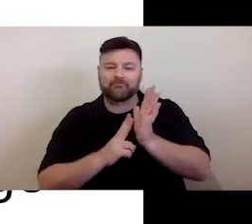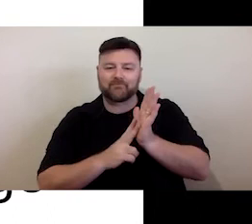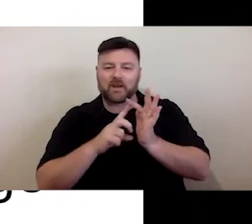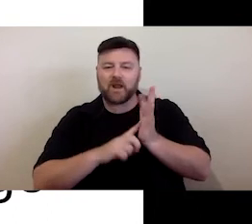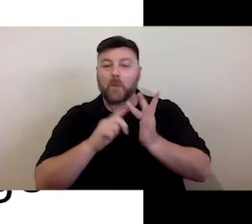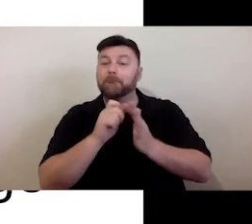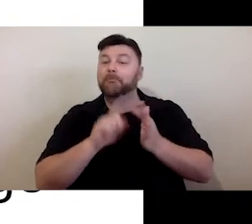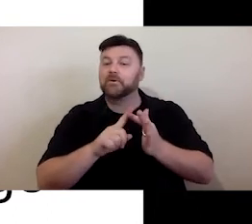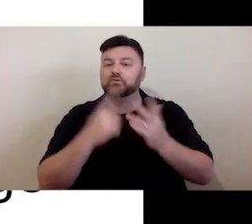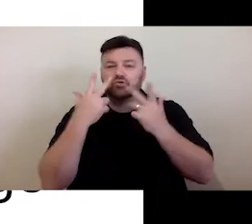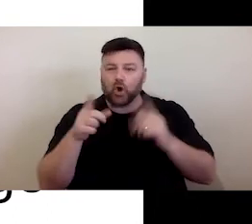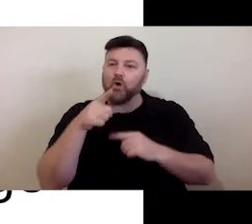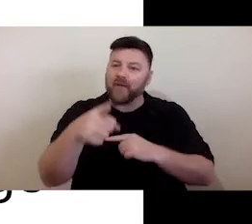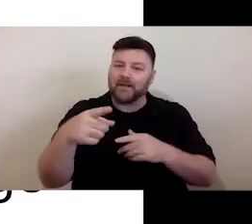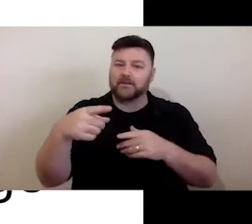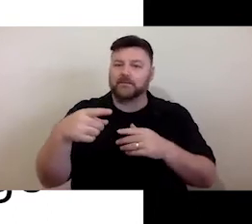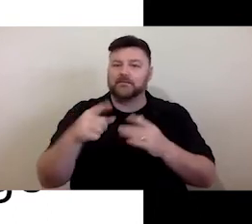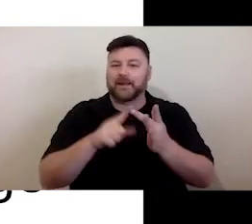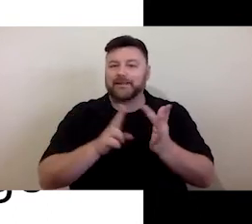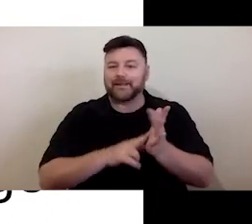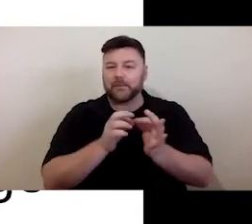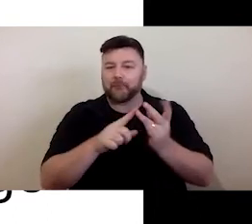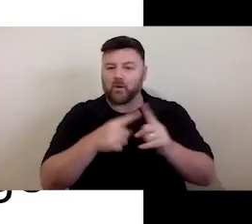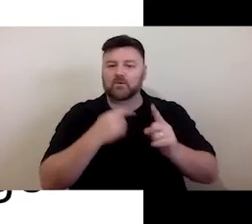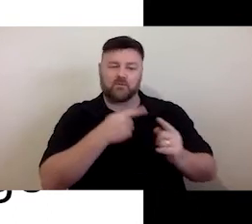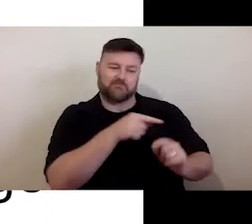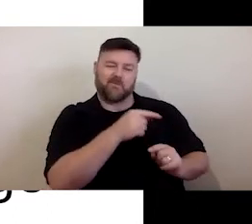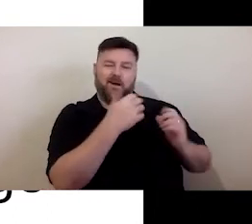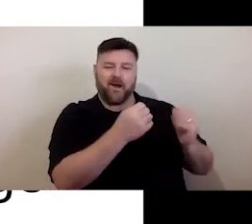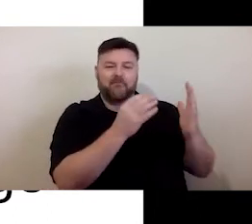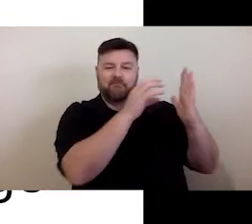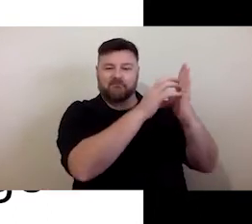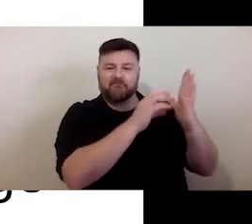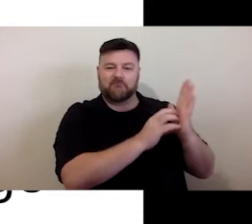So, different little graphics like that to be able to assist the person